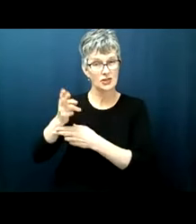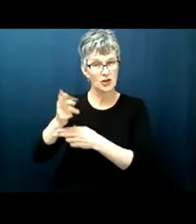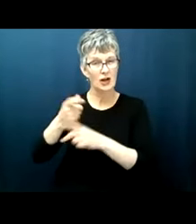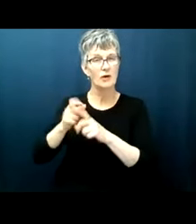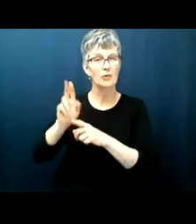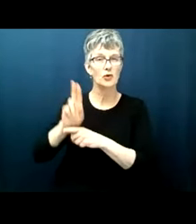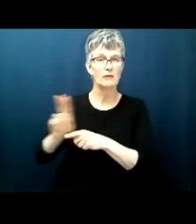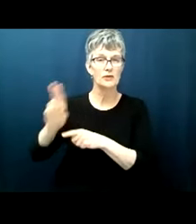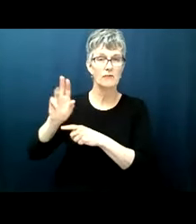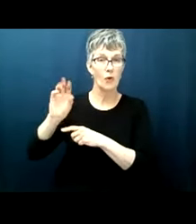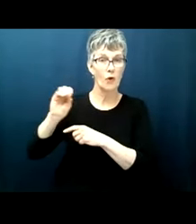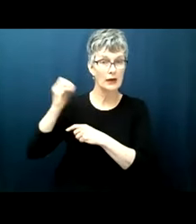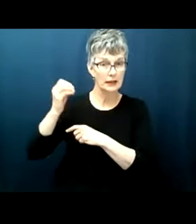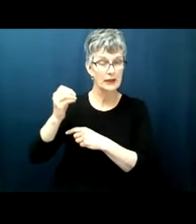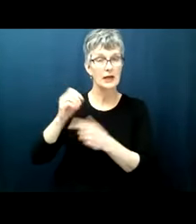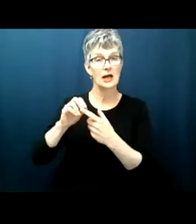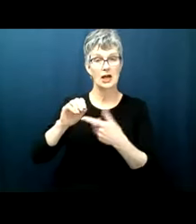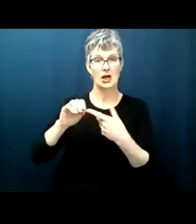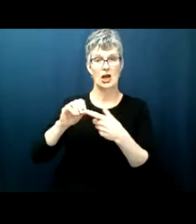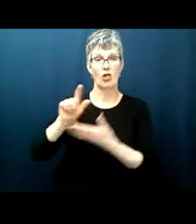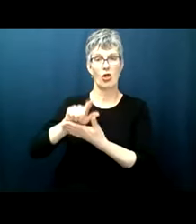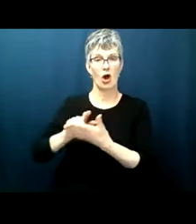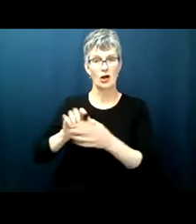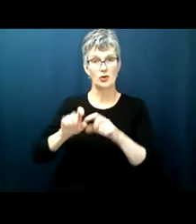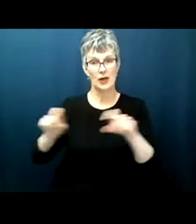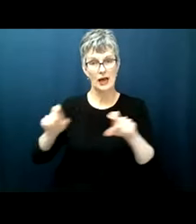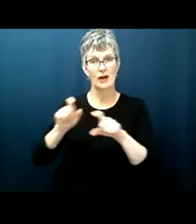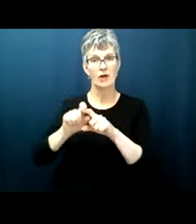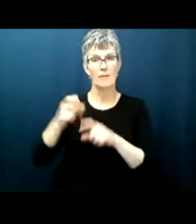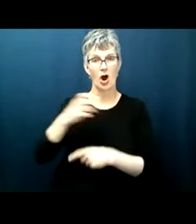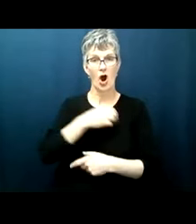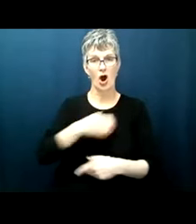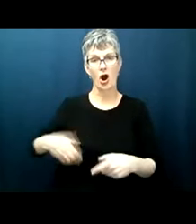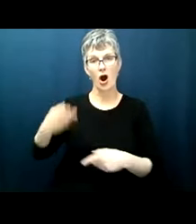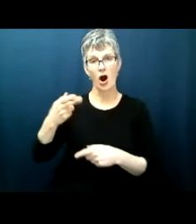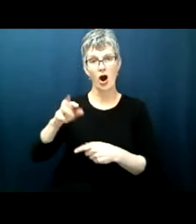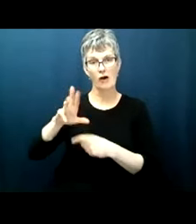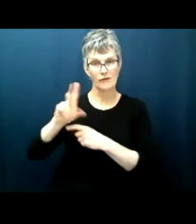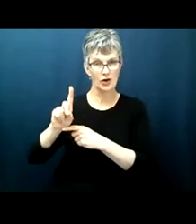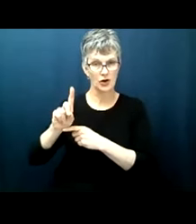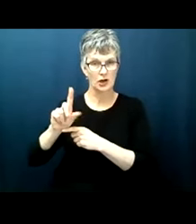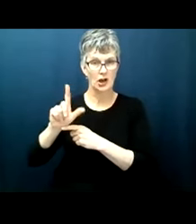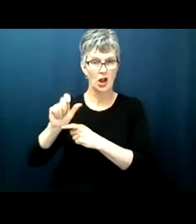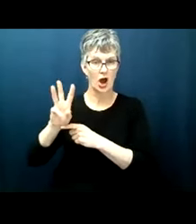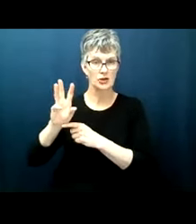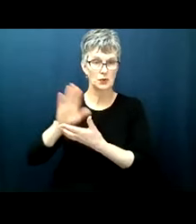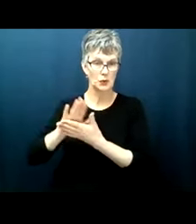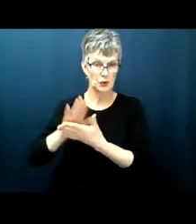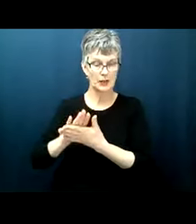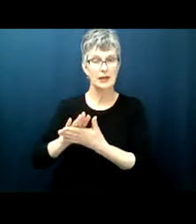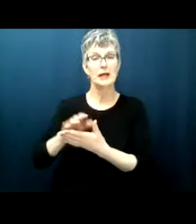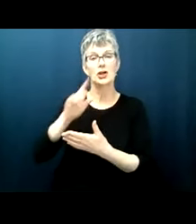and her jd from harvard law school dr walsh is the author of racial taxation schools segregation and